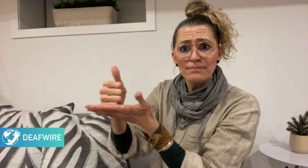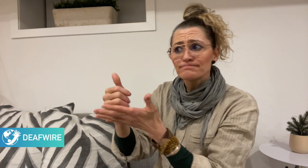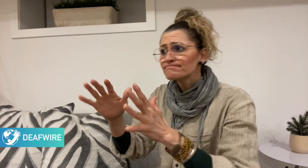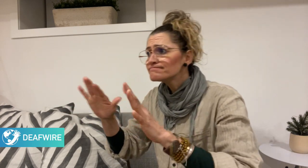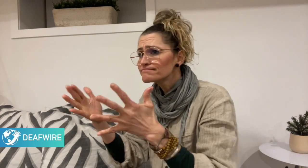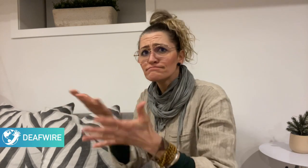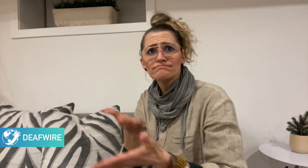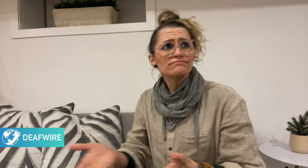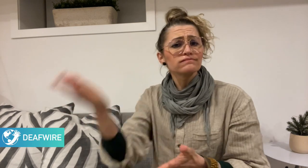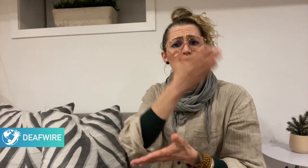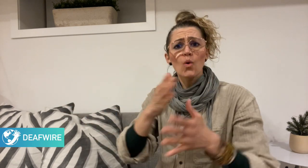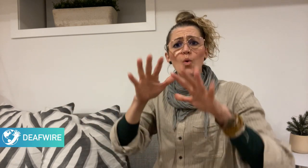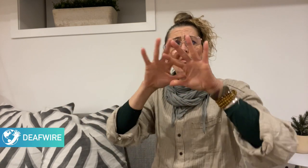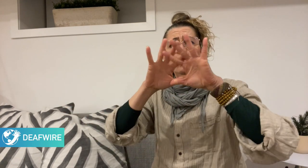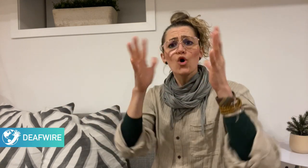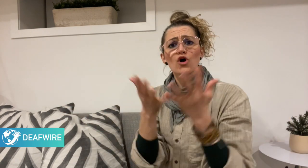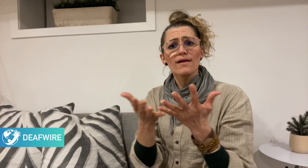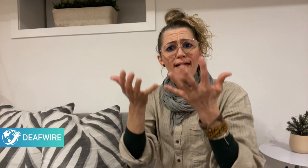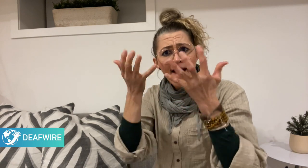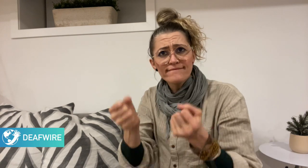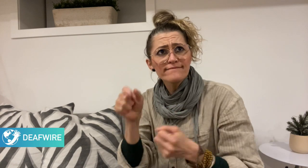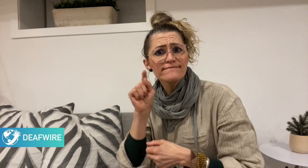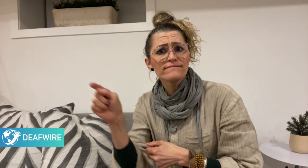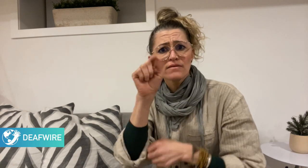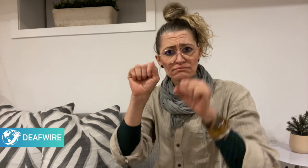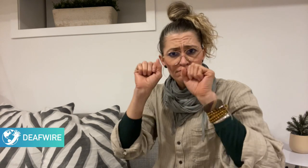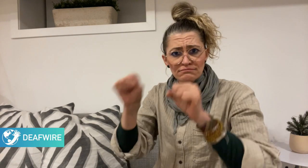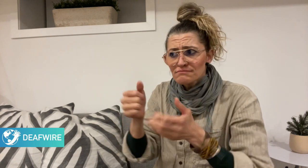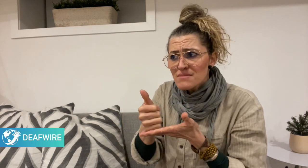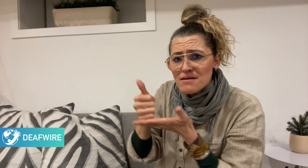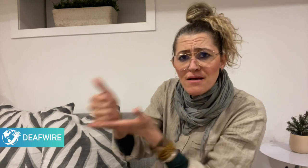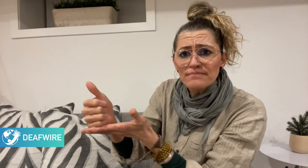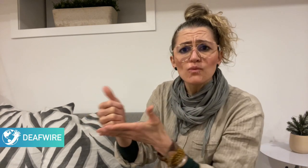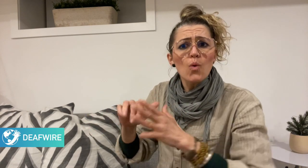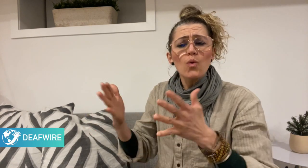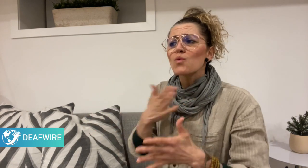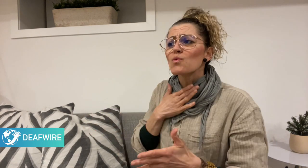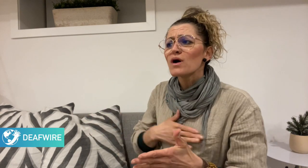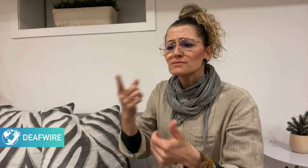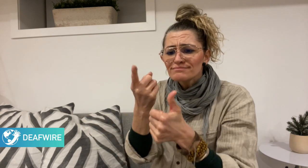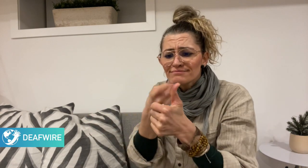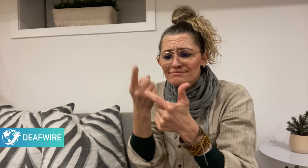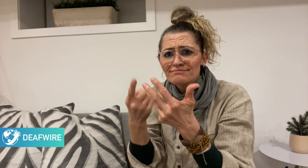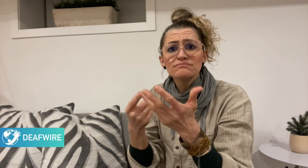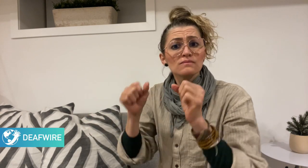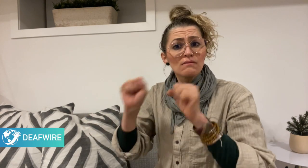to the Ukrainian Society of the Deaf to offer assistance